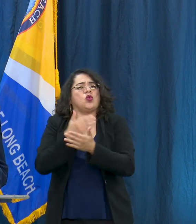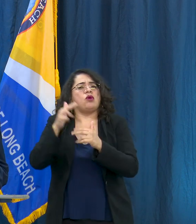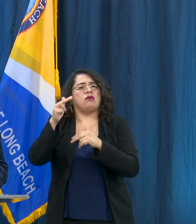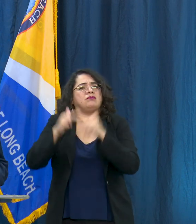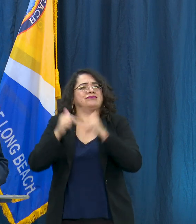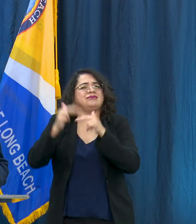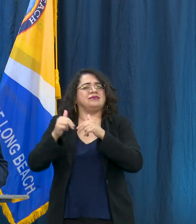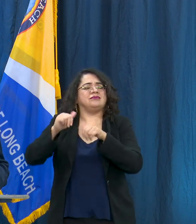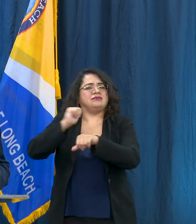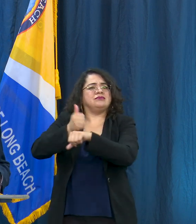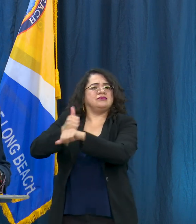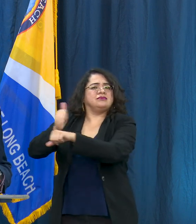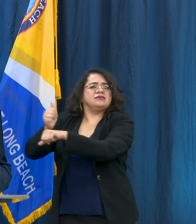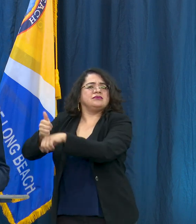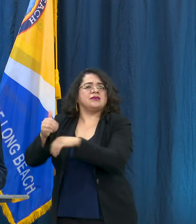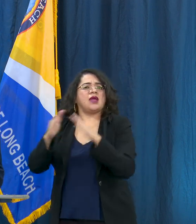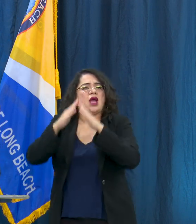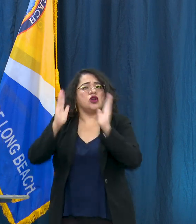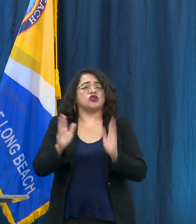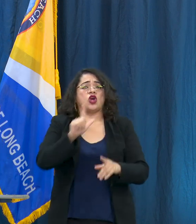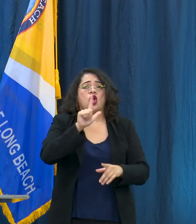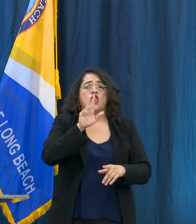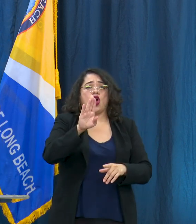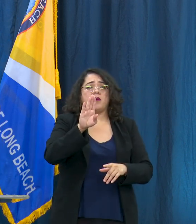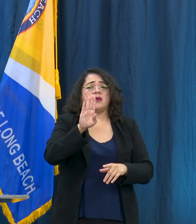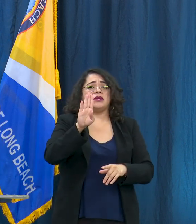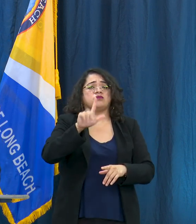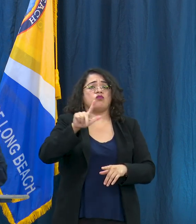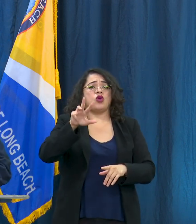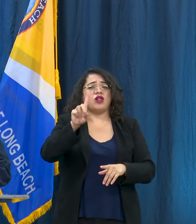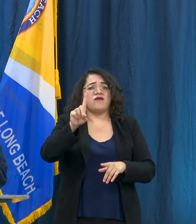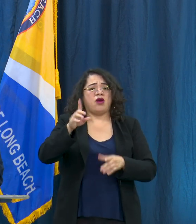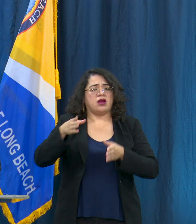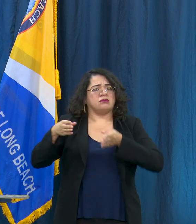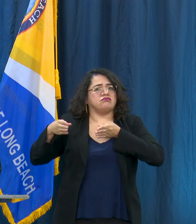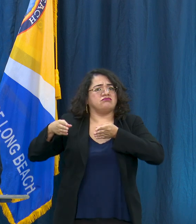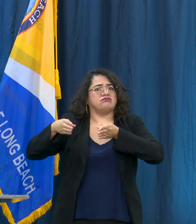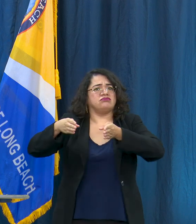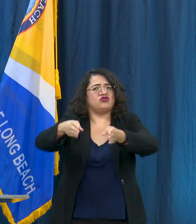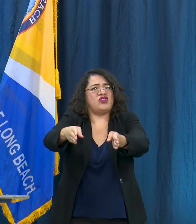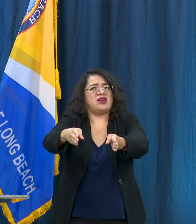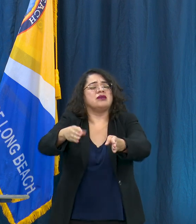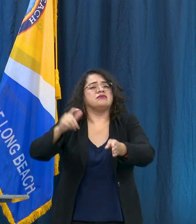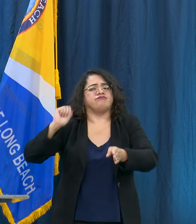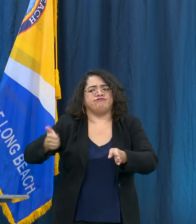Long Beach Boulevard corridor and to also just share that right now mayor's